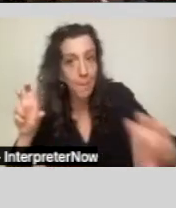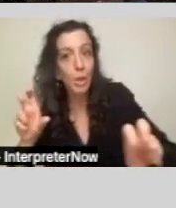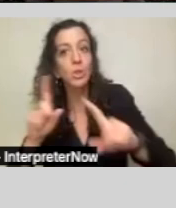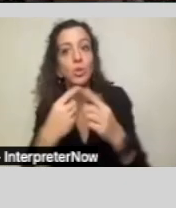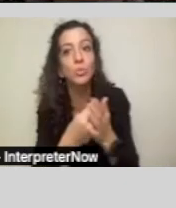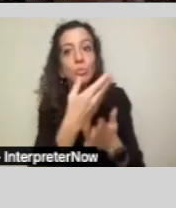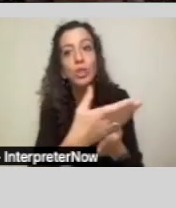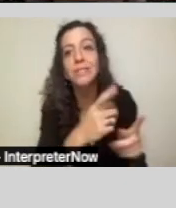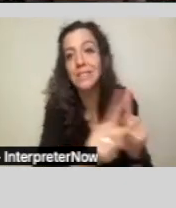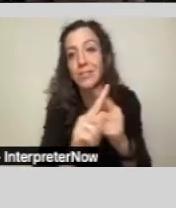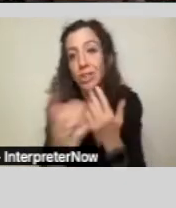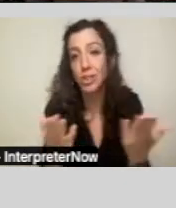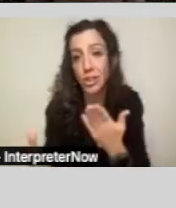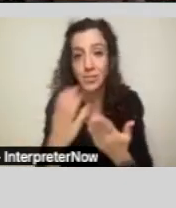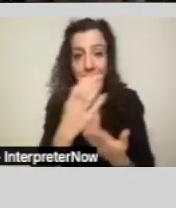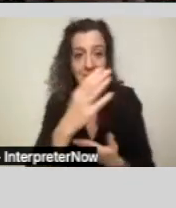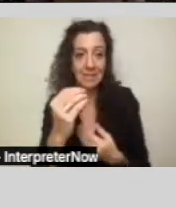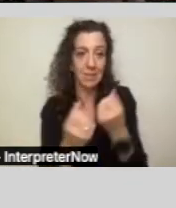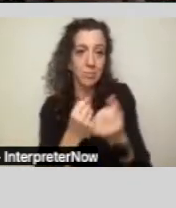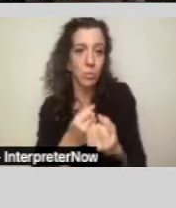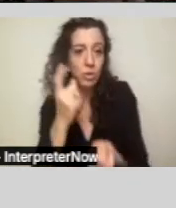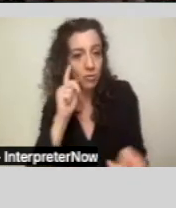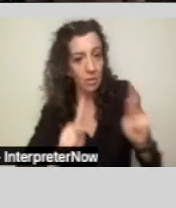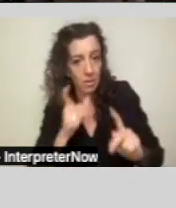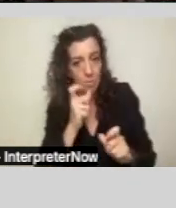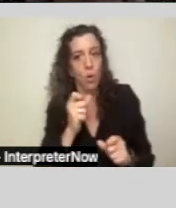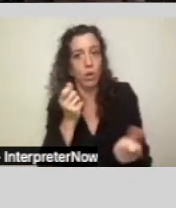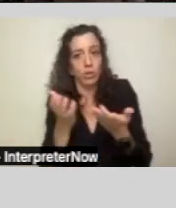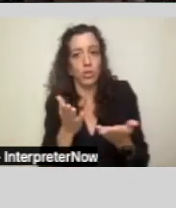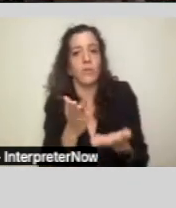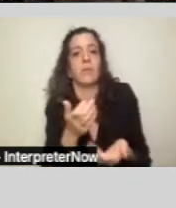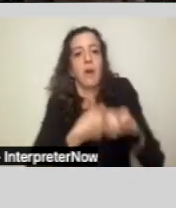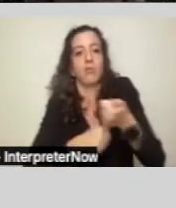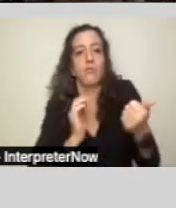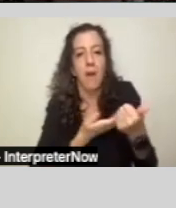and supports for people by our system. Next slide, please.